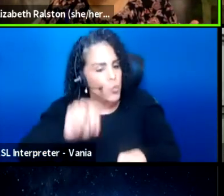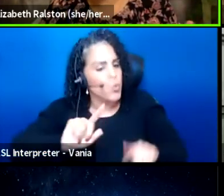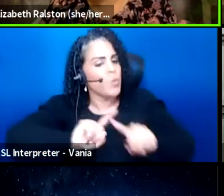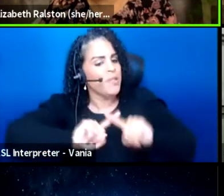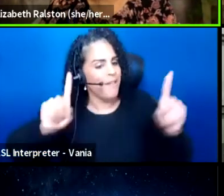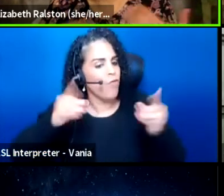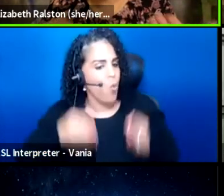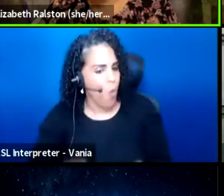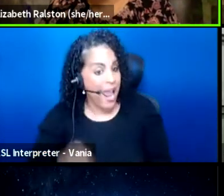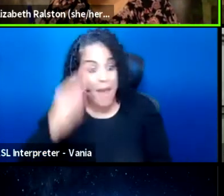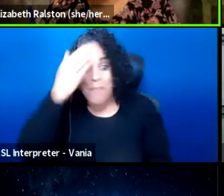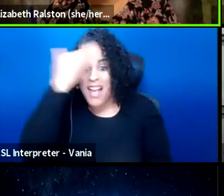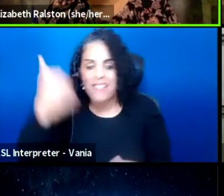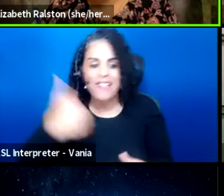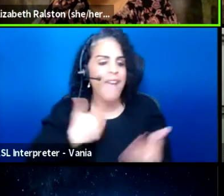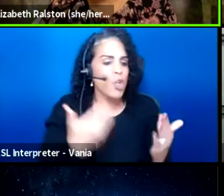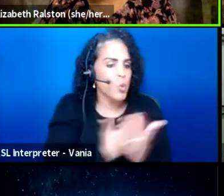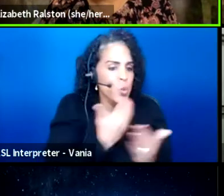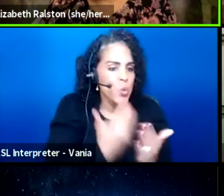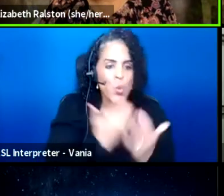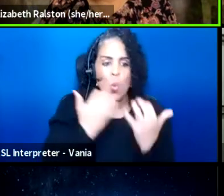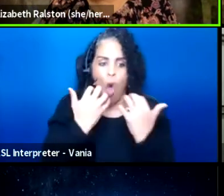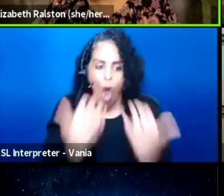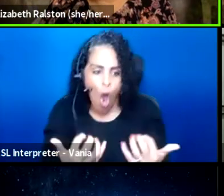because there are new audiences, there's,